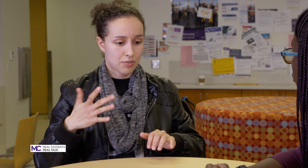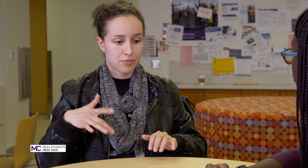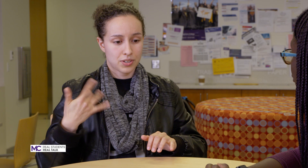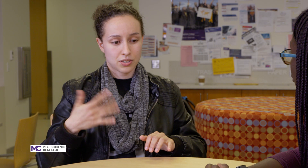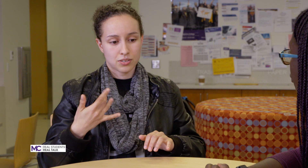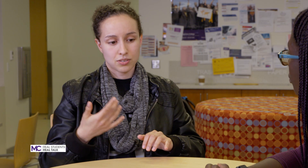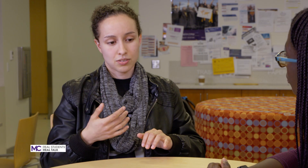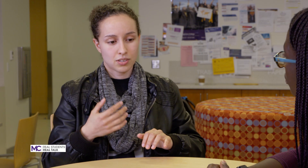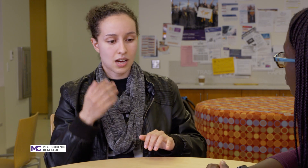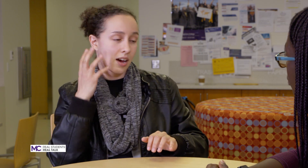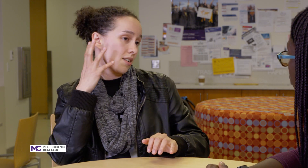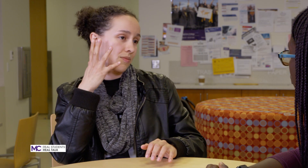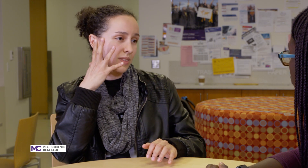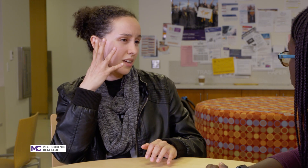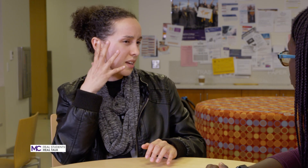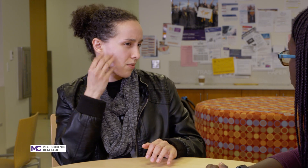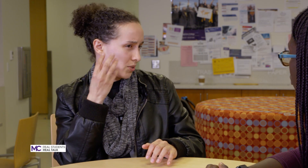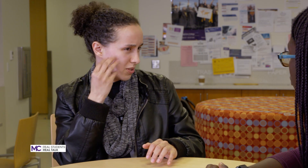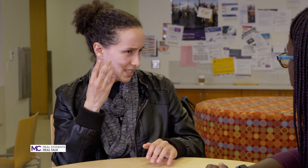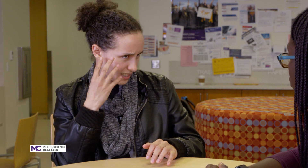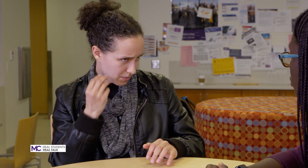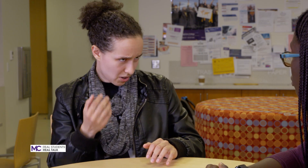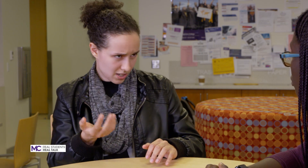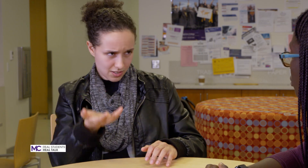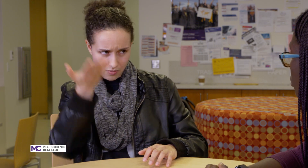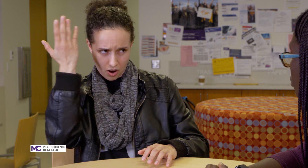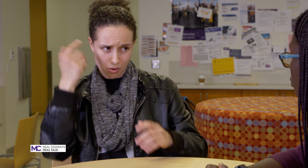feel the influence and experience from